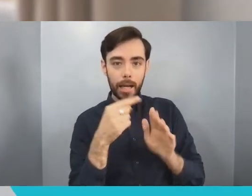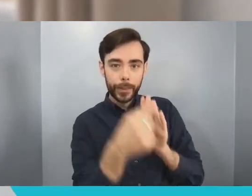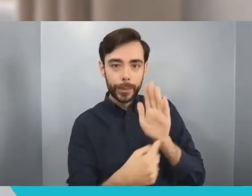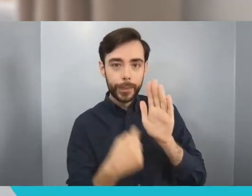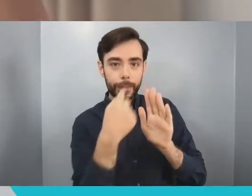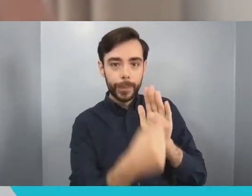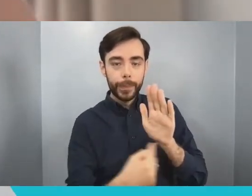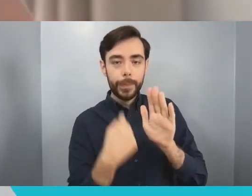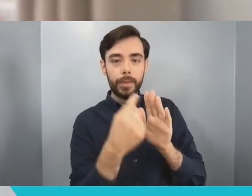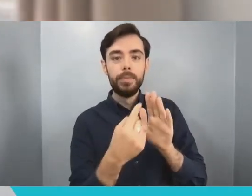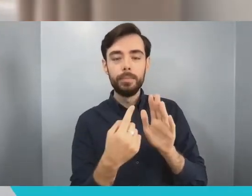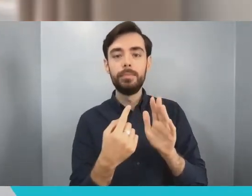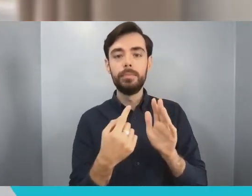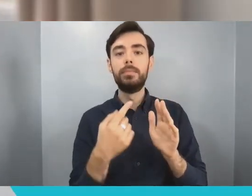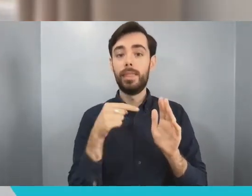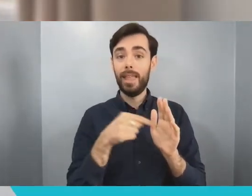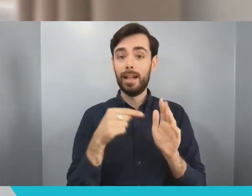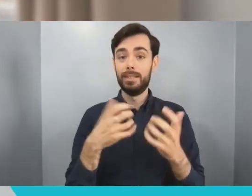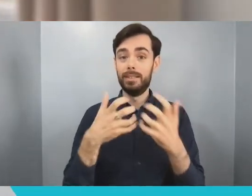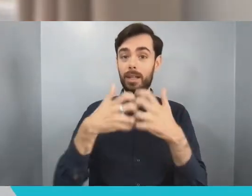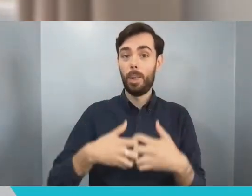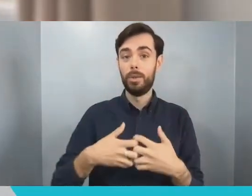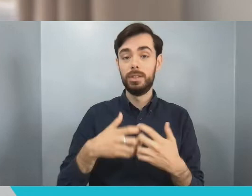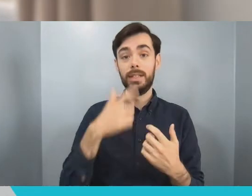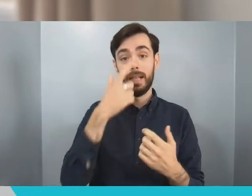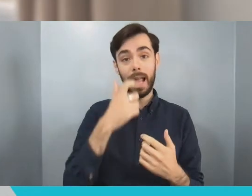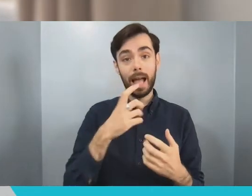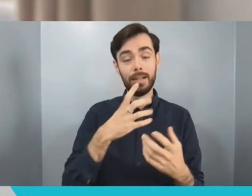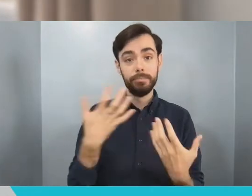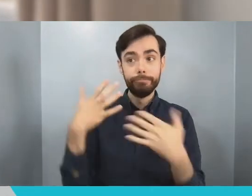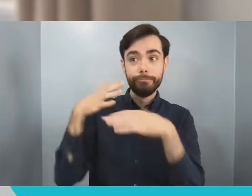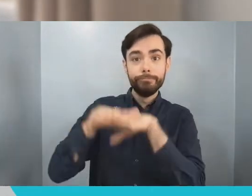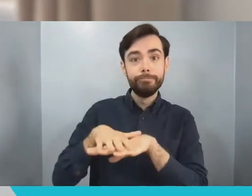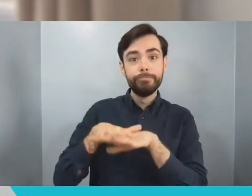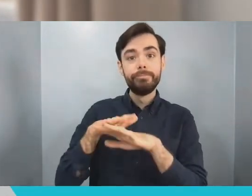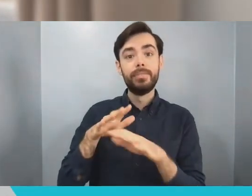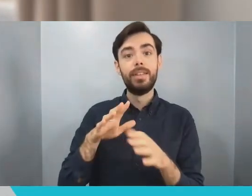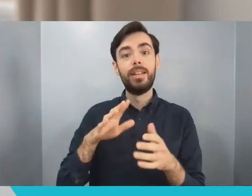headsets so you can put the headset on and use your hands rather than a controller. It's